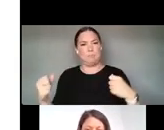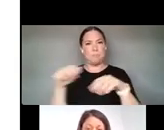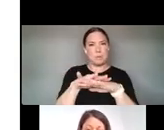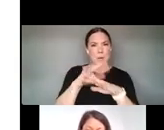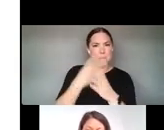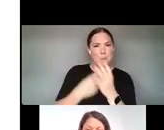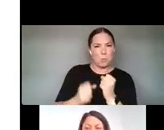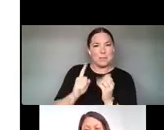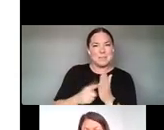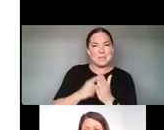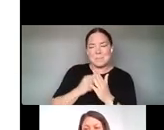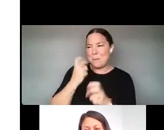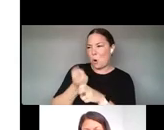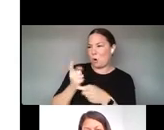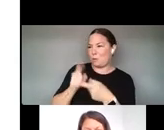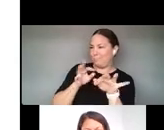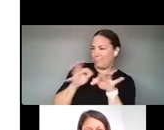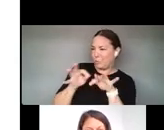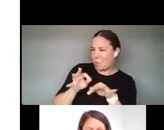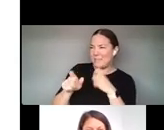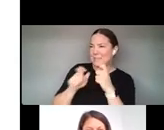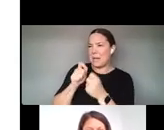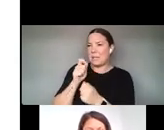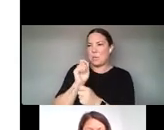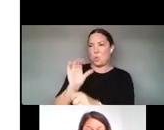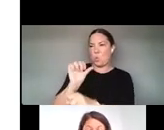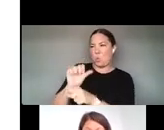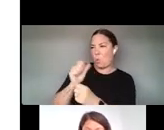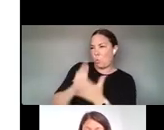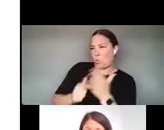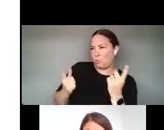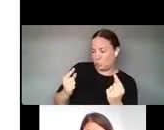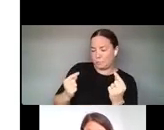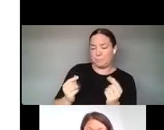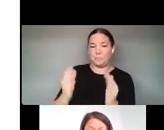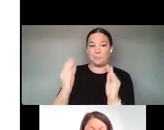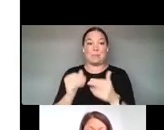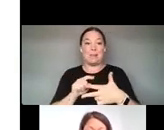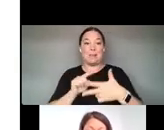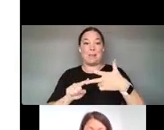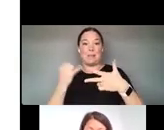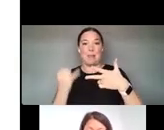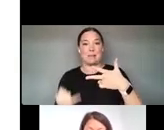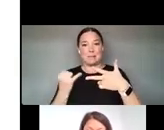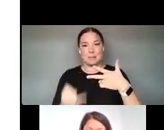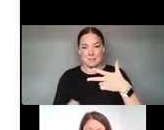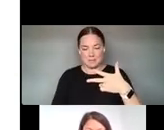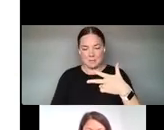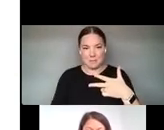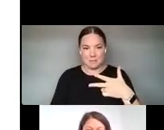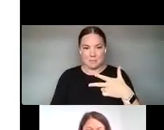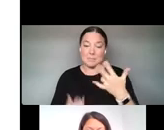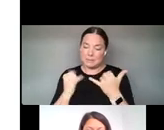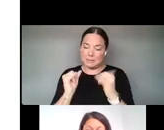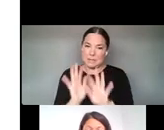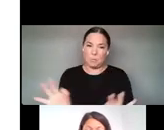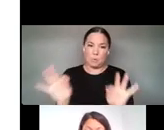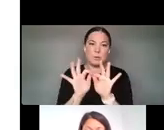DESCRIBE AND PINPOINT THE WORK. LAST BUT NOT LEAST WE GIVE SPACE IN THE REPORT TO EXAMINING THE WAYS